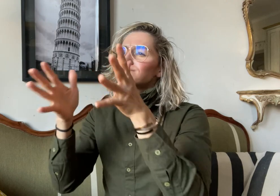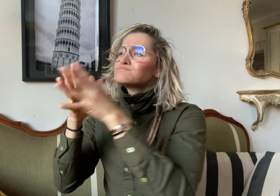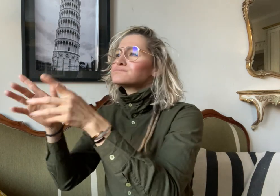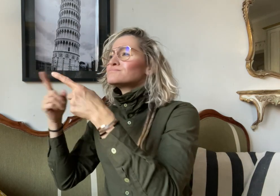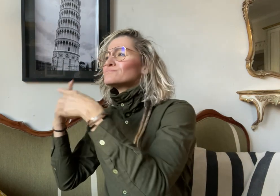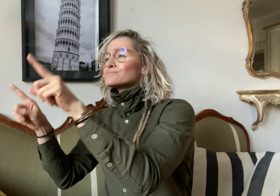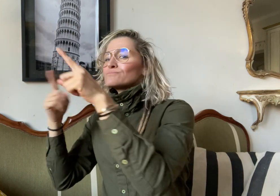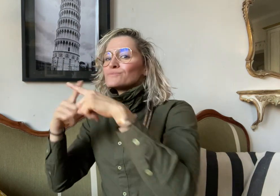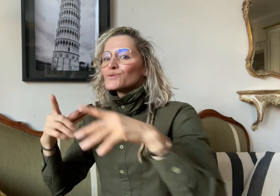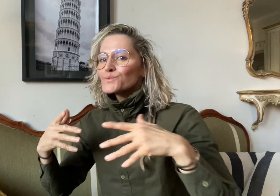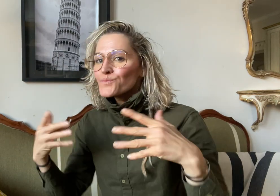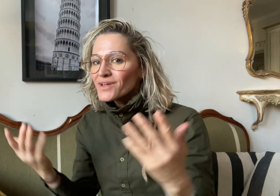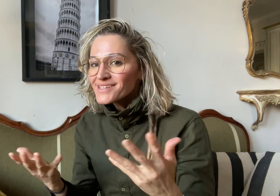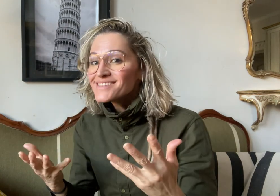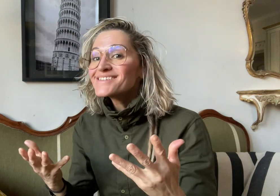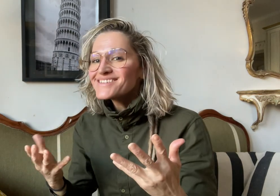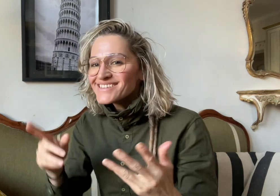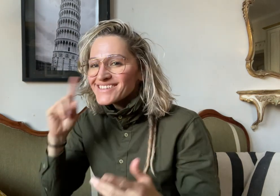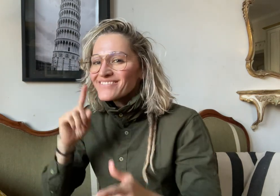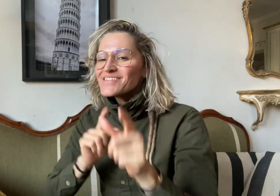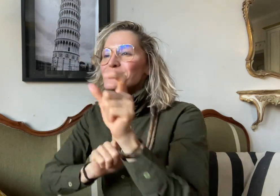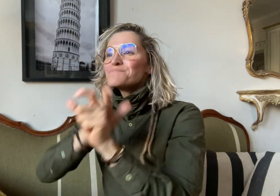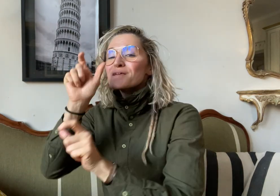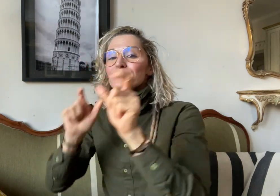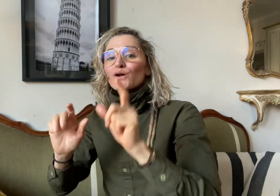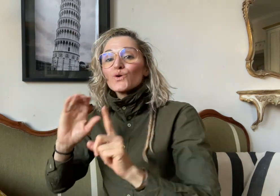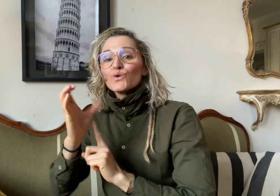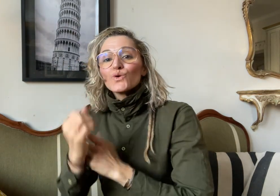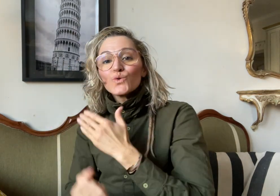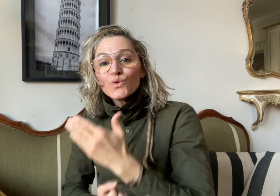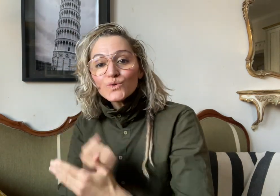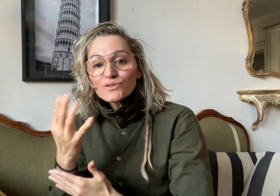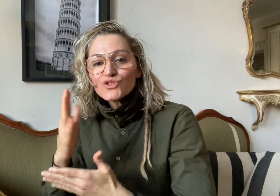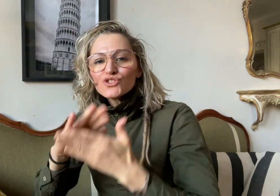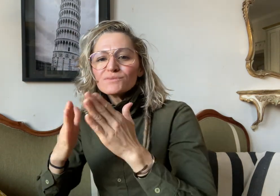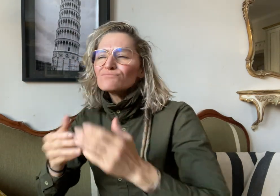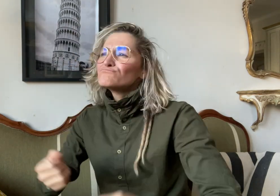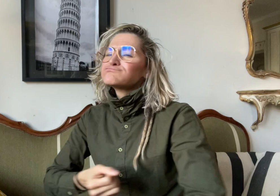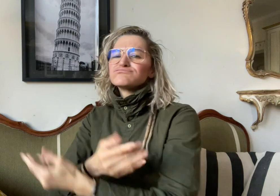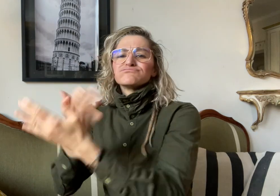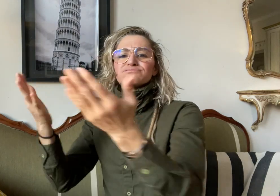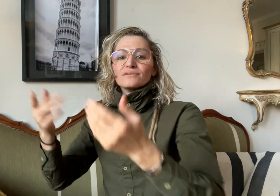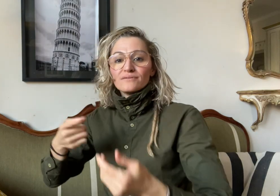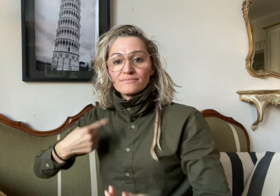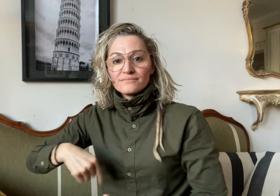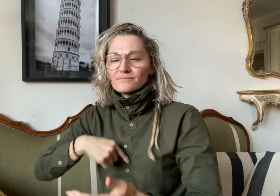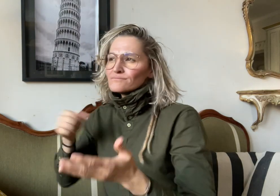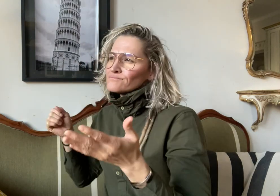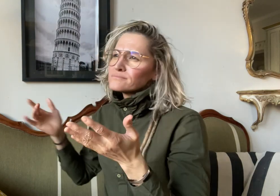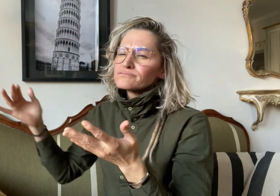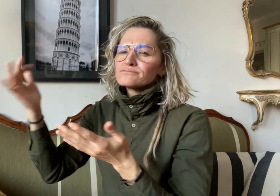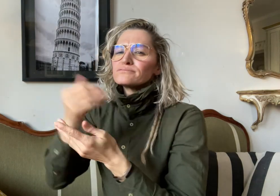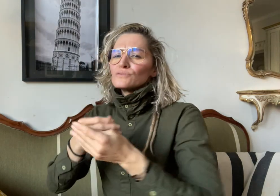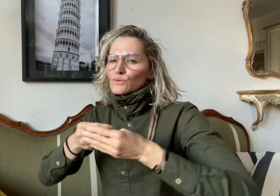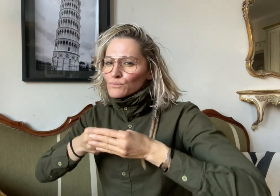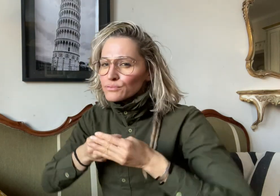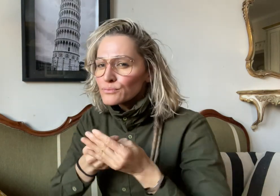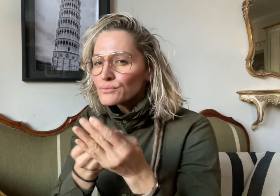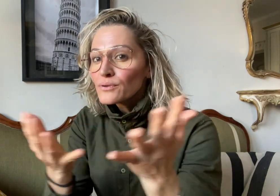about Deaf people, culture, and communities around the world.